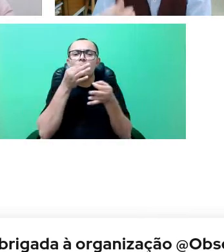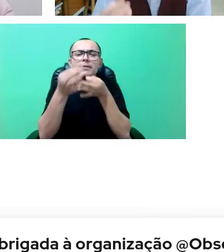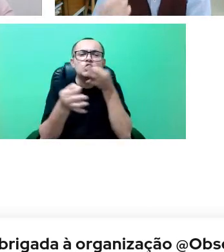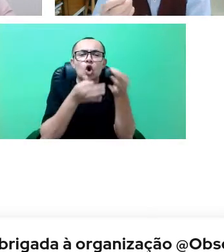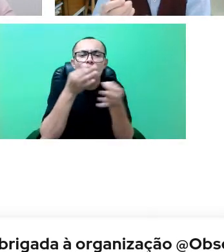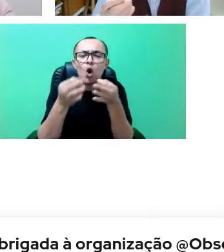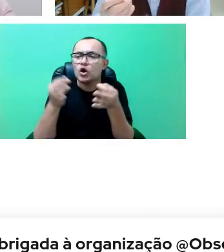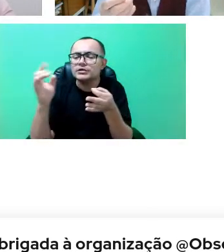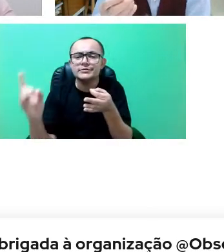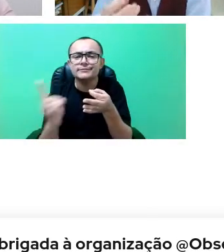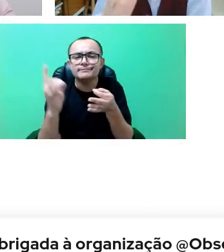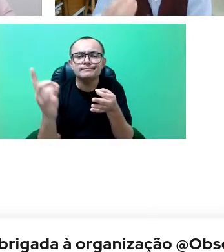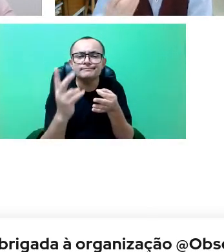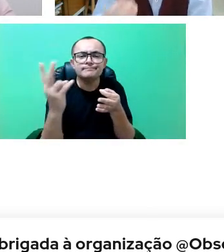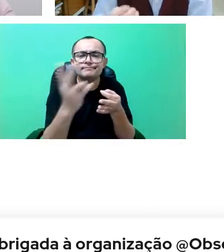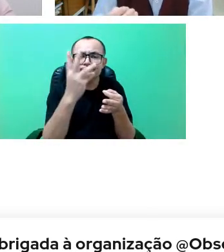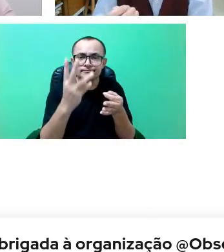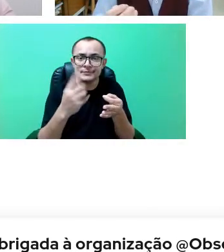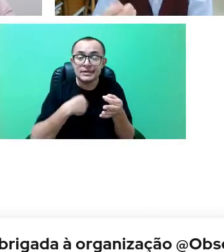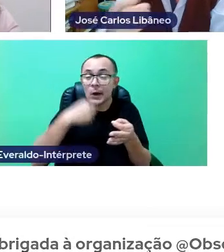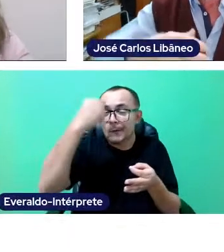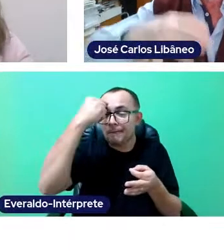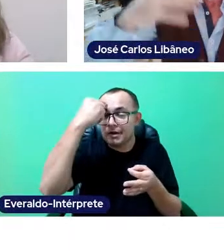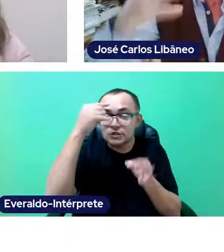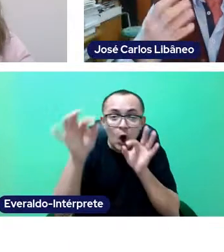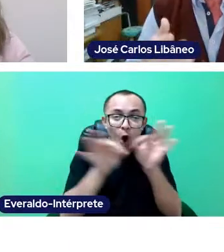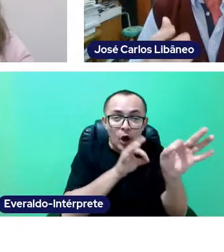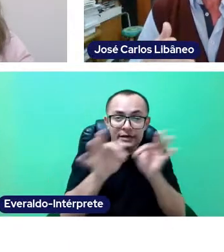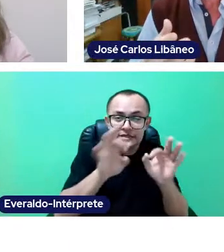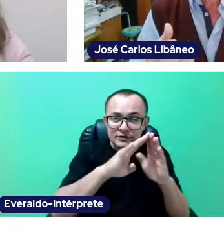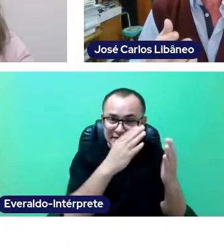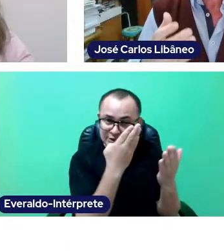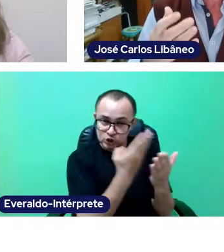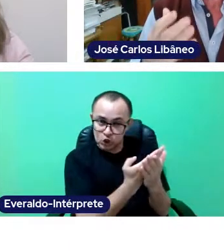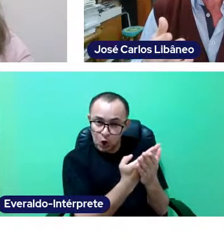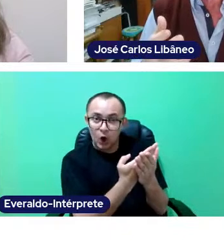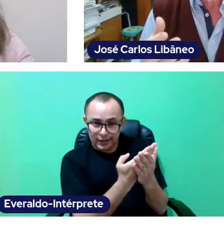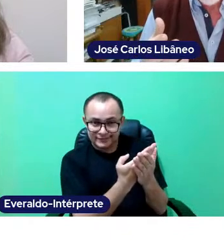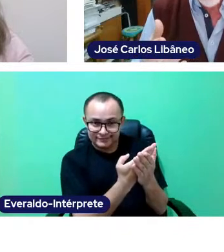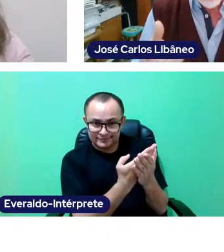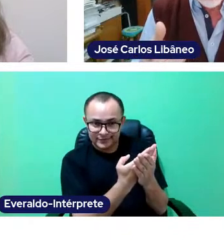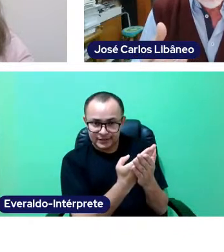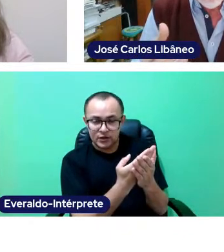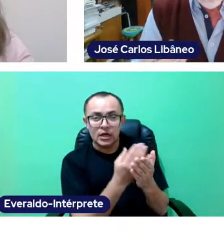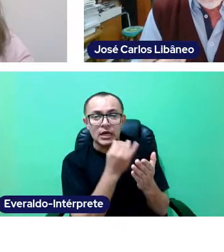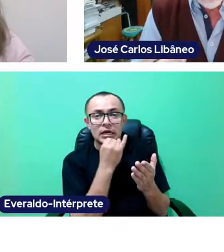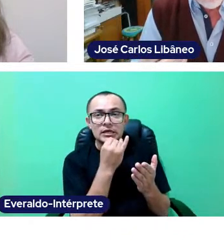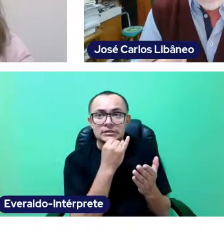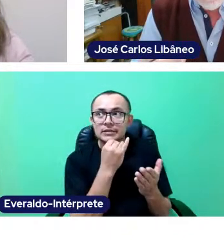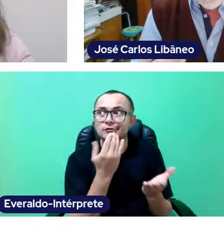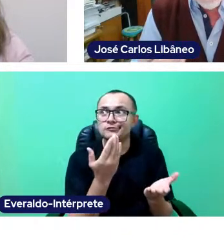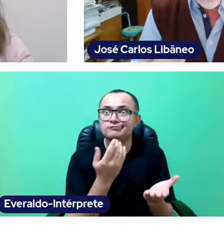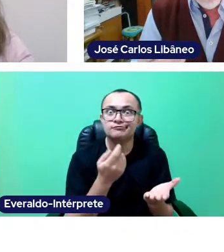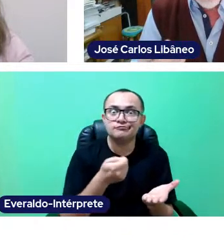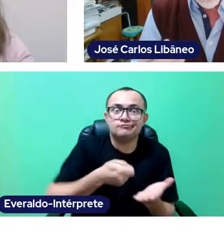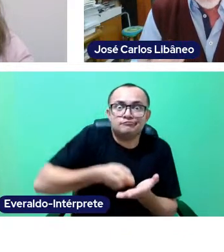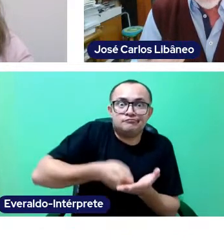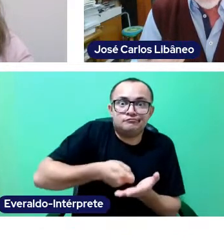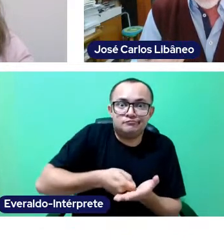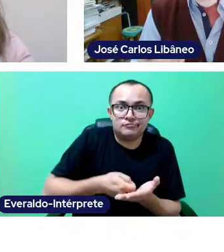For me, a school's organization, regardless from BNCC and its impositions,